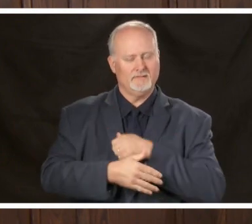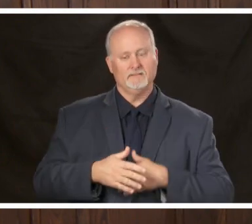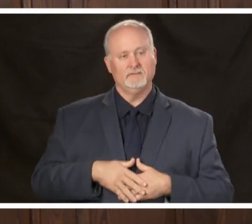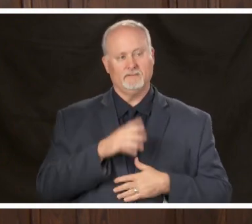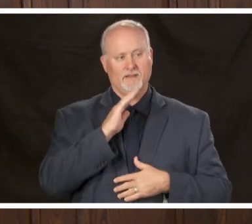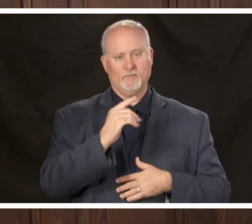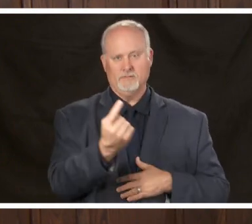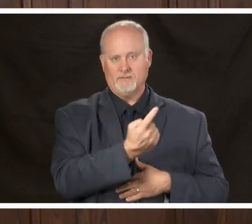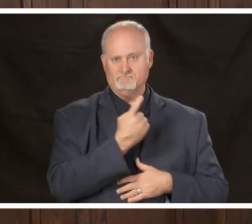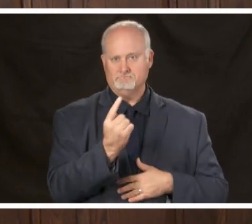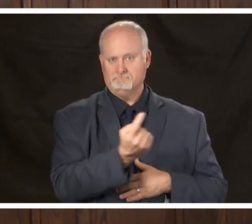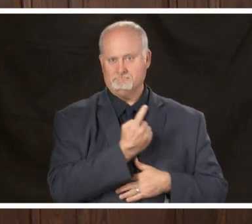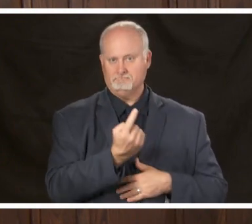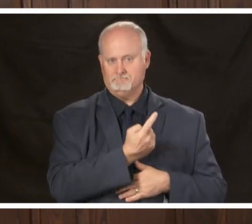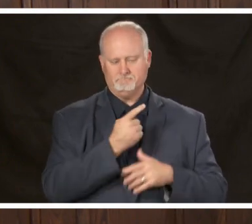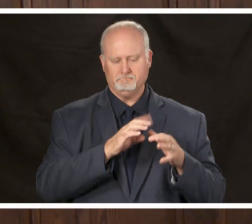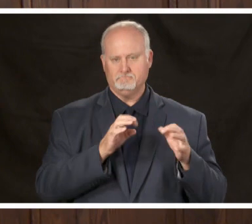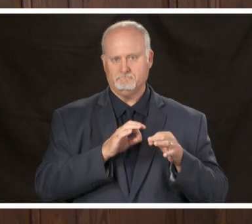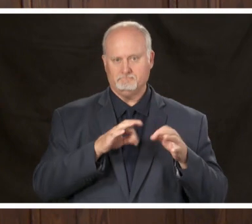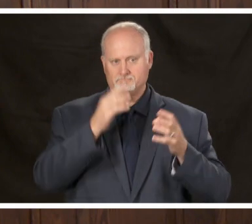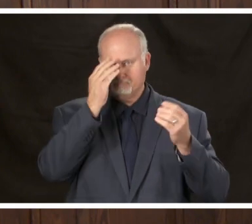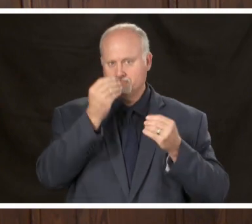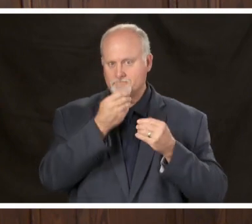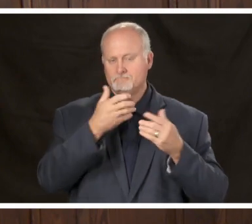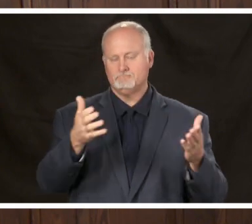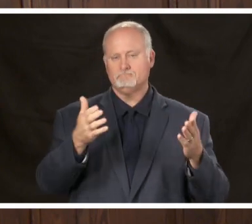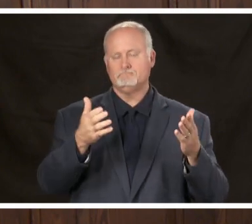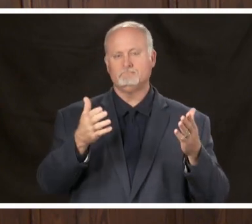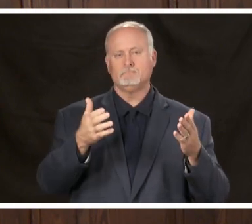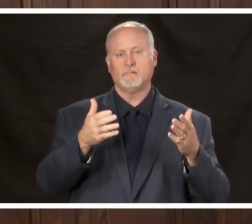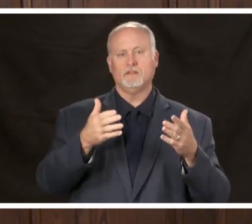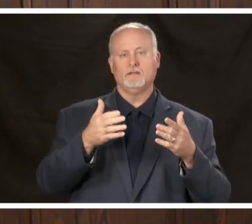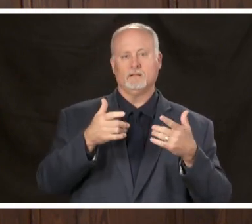specific topics that they would like the public to be informed of and aware of as